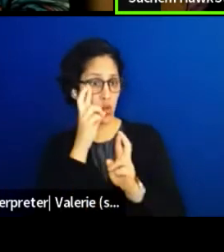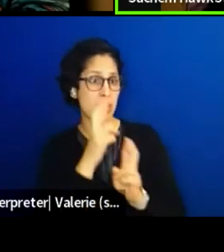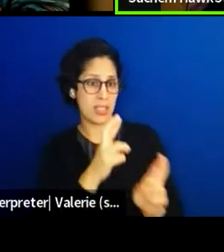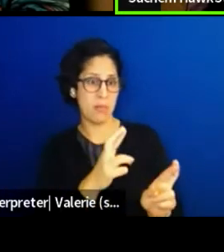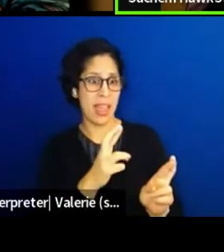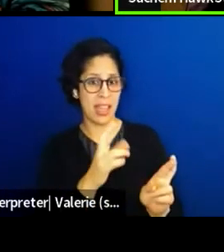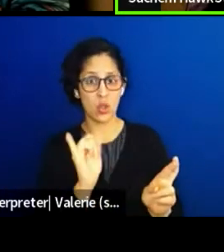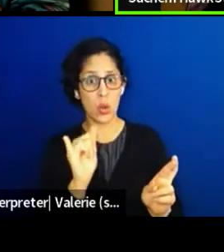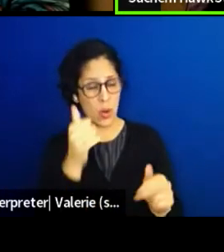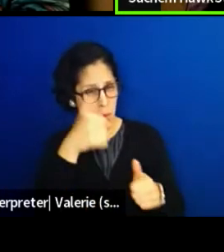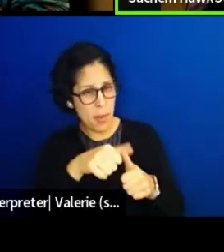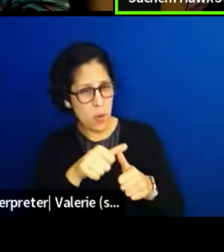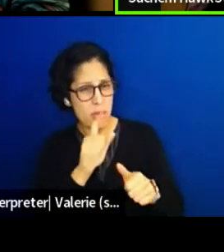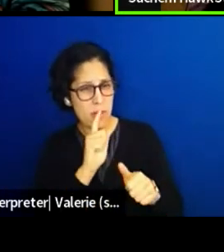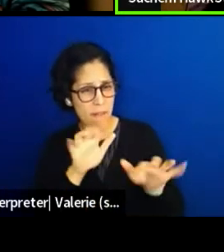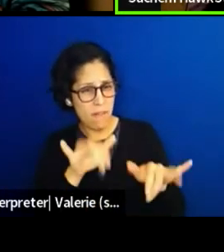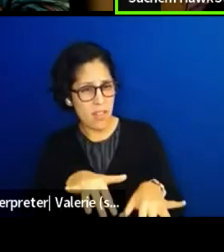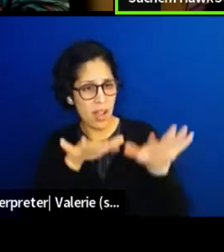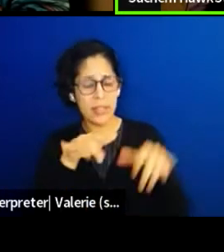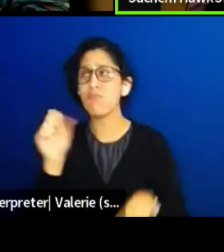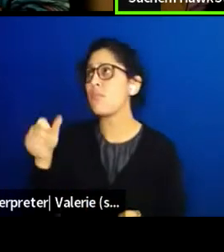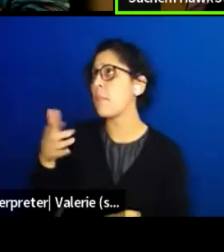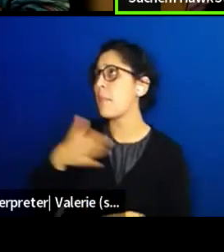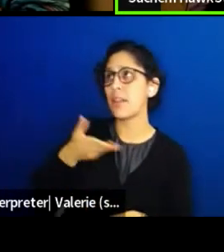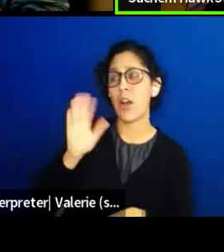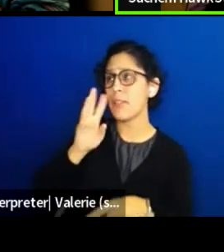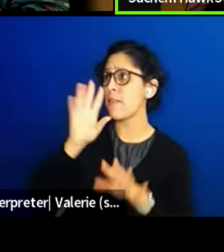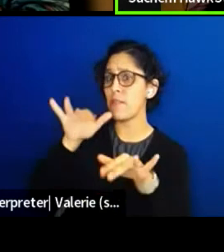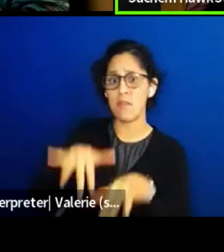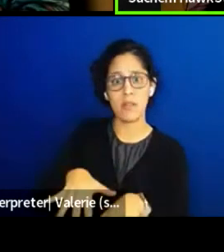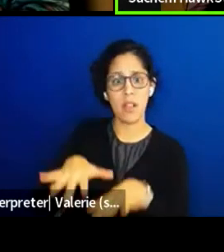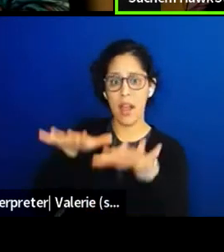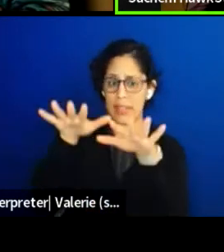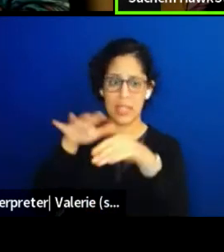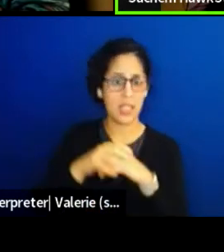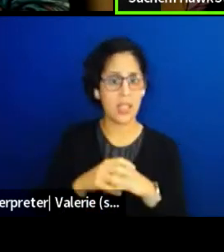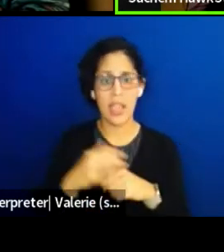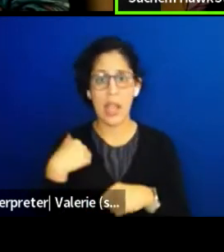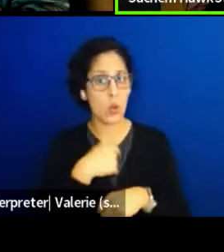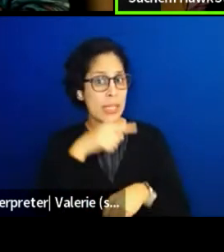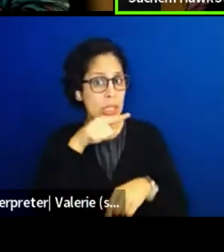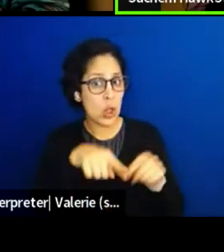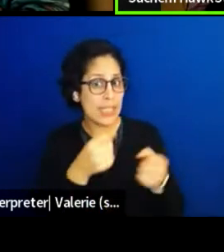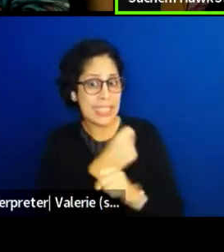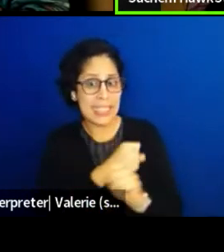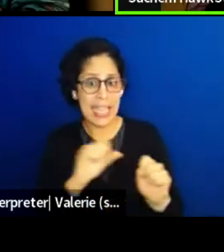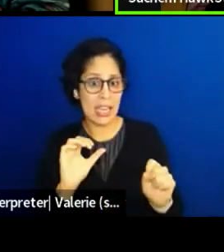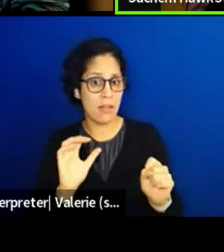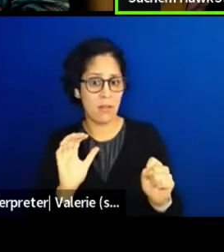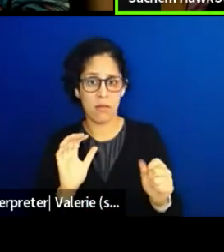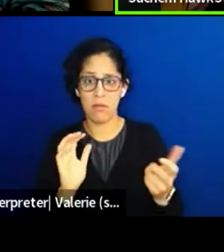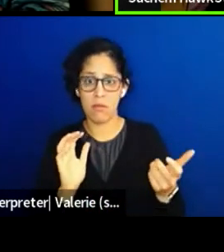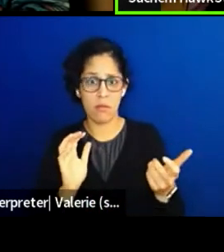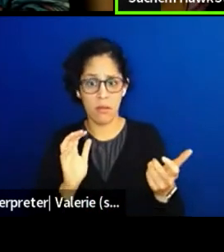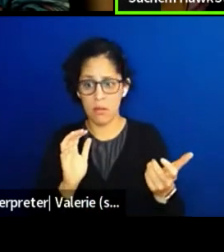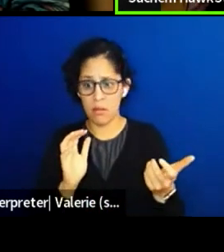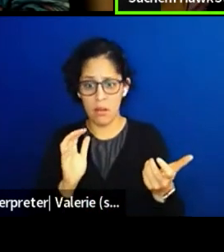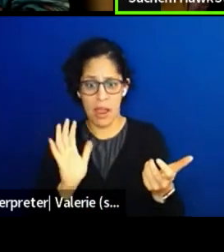The flooding and we can't drink our water anymore because we get sick, we have diarrhea the whole community,